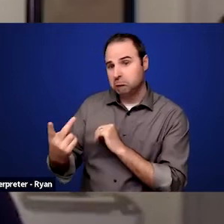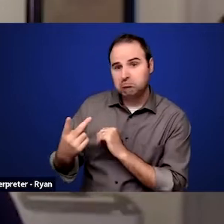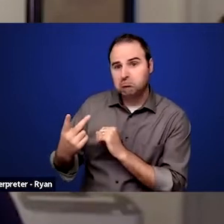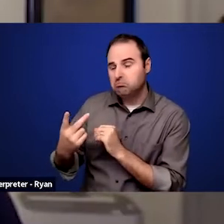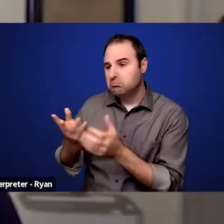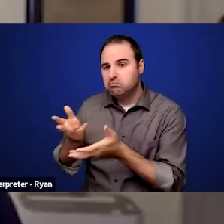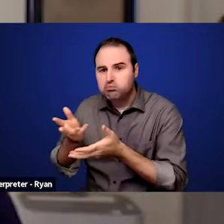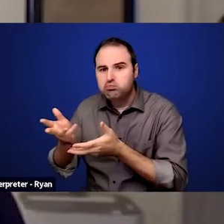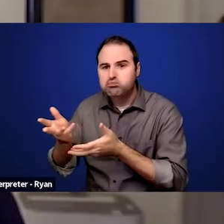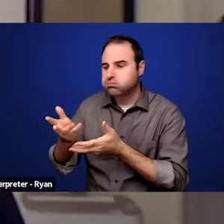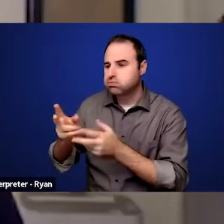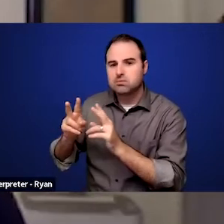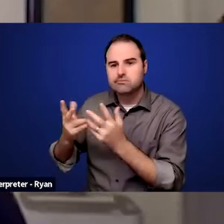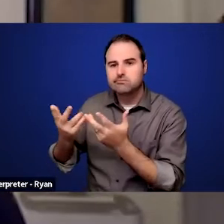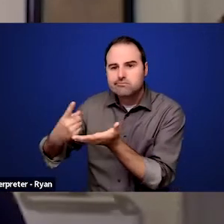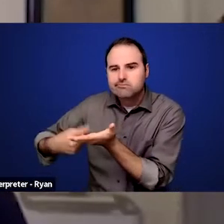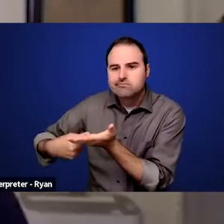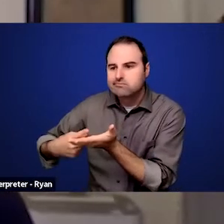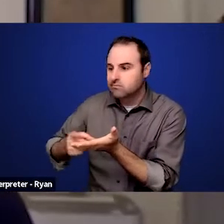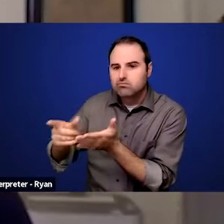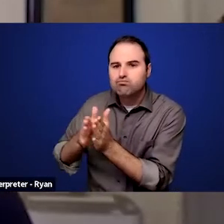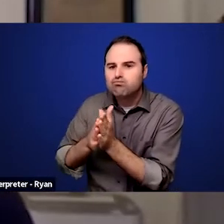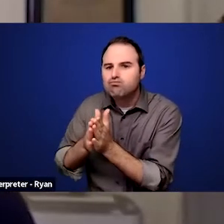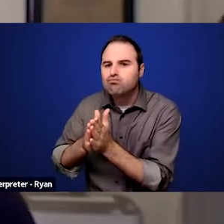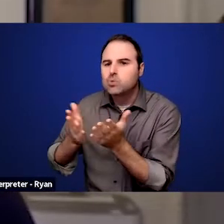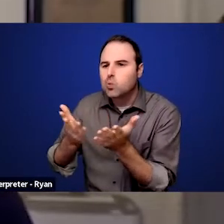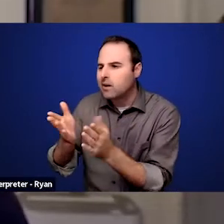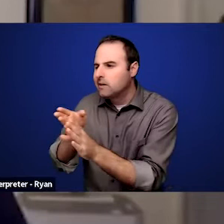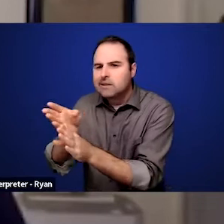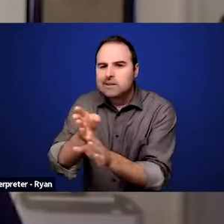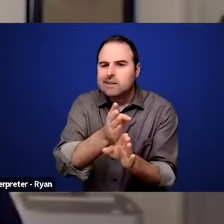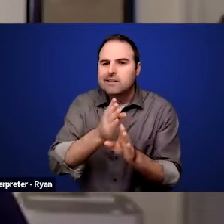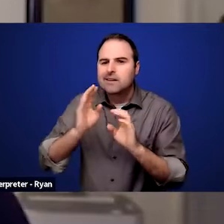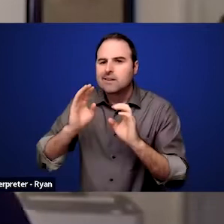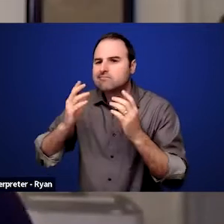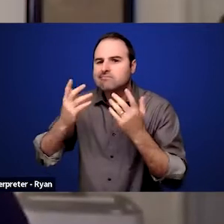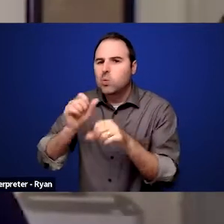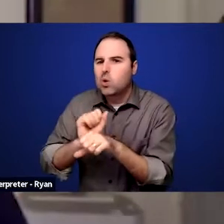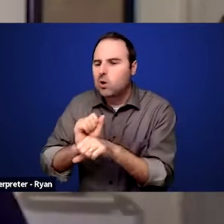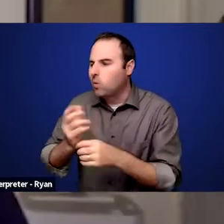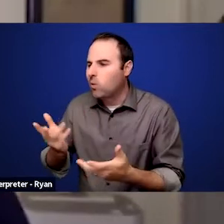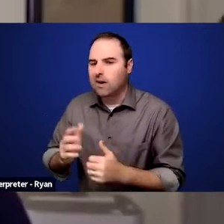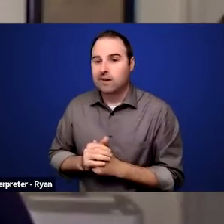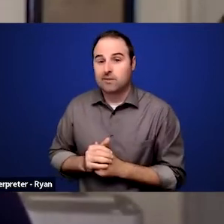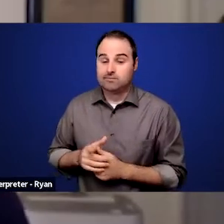that they're interested in. Like all of us knowing that these things may change many times over the course of our life.